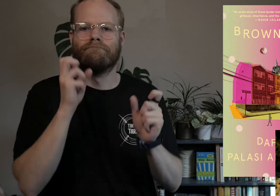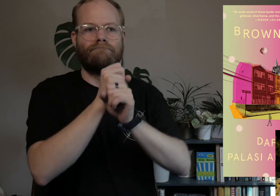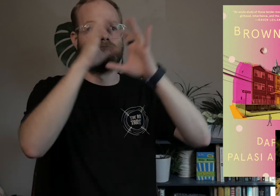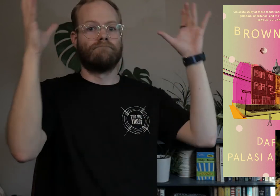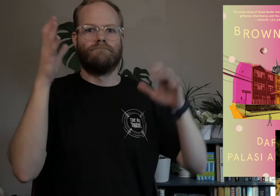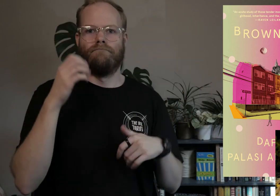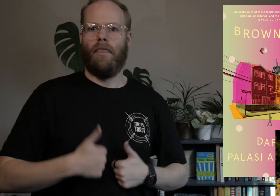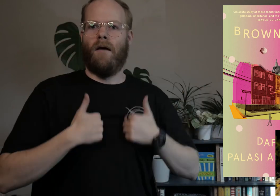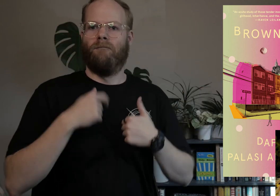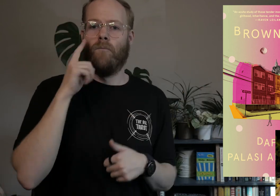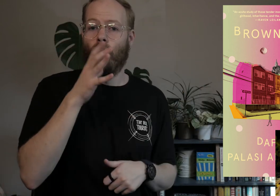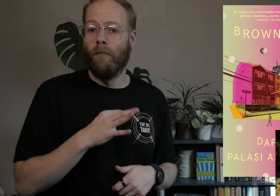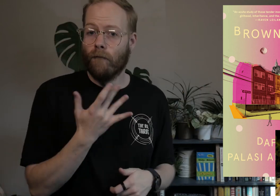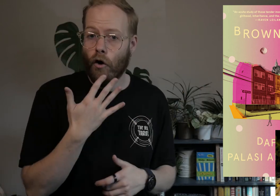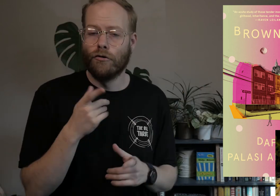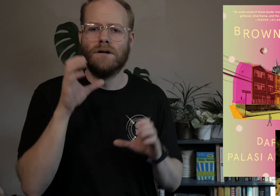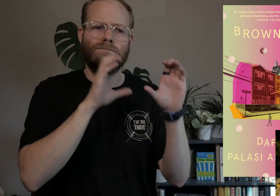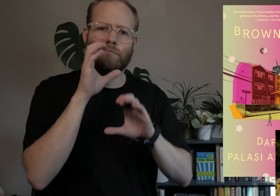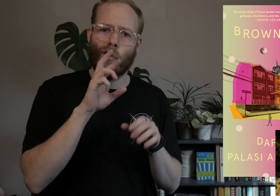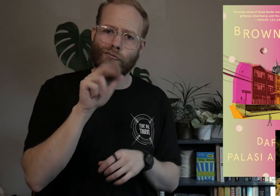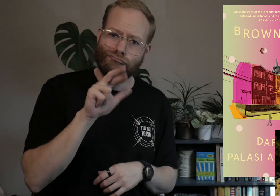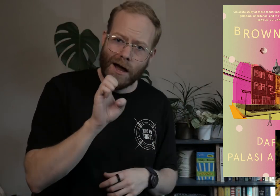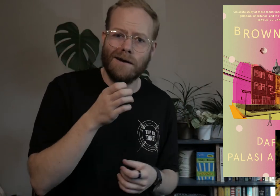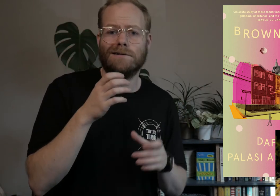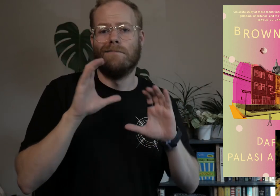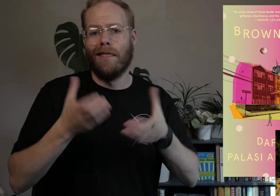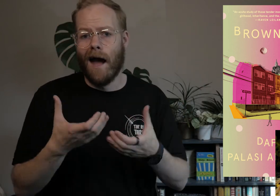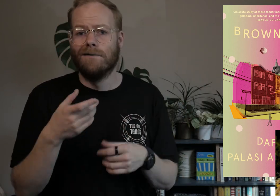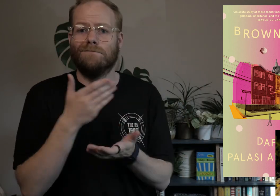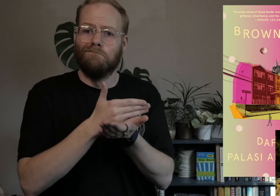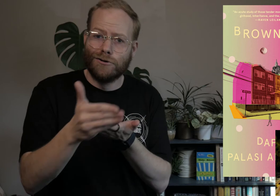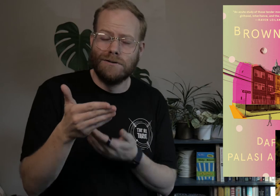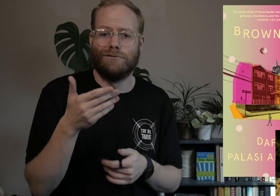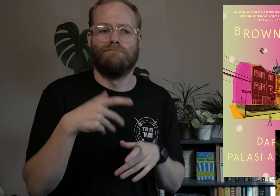A portrait of life for women of color, exploring race, class, marginalization,